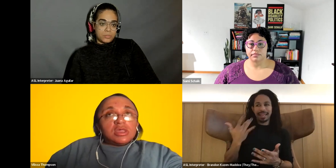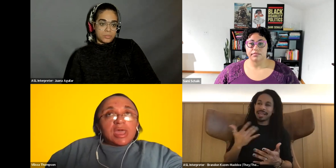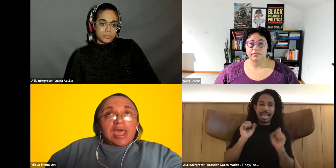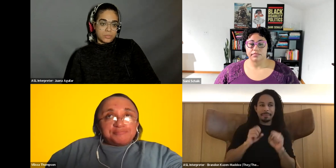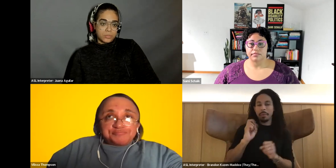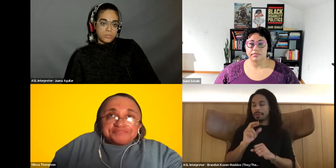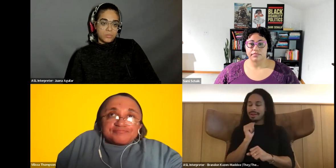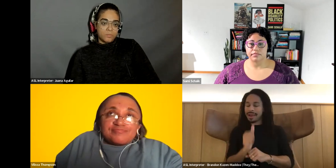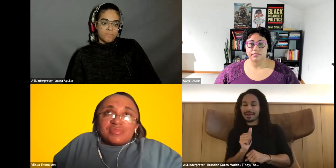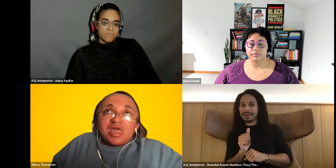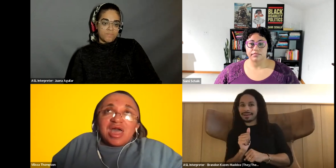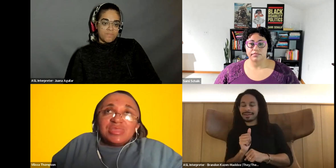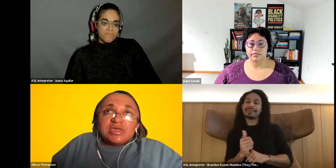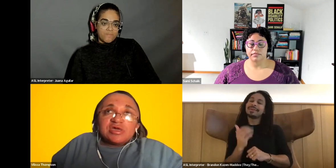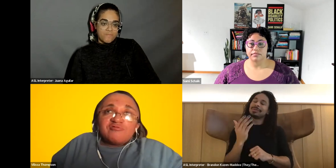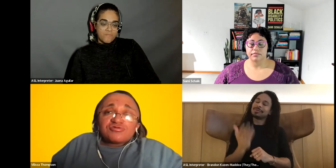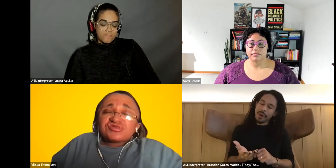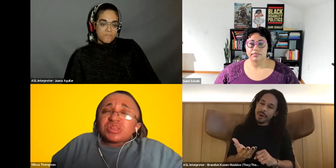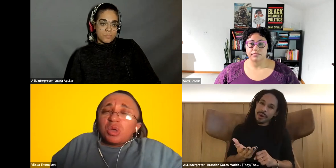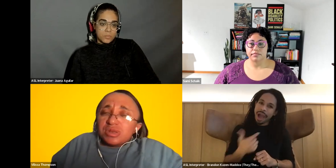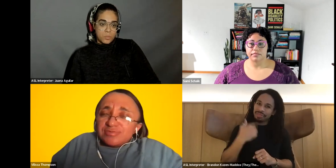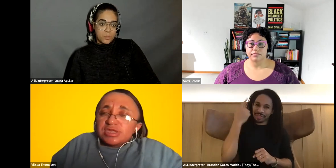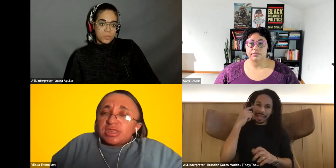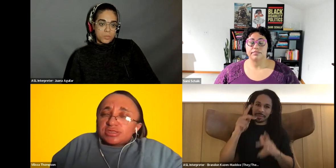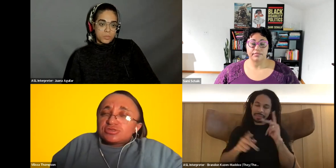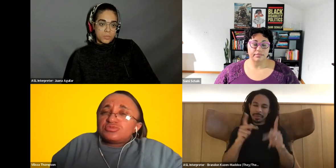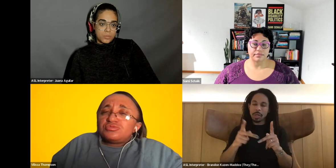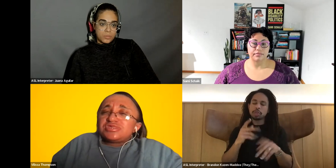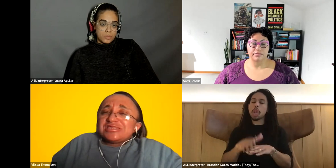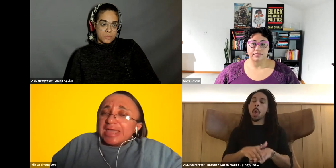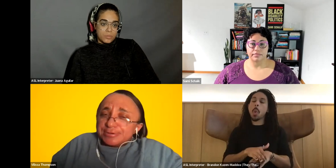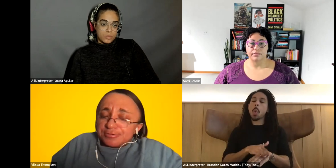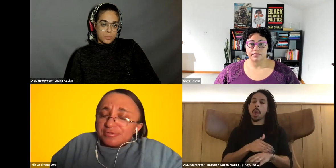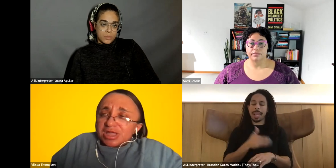Vilissa Thompson: that I think that folks are slowly beginning to detangle